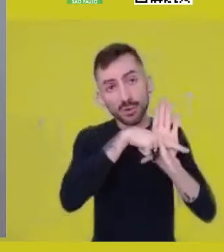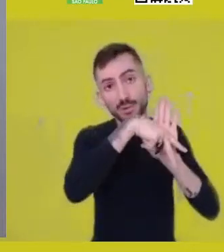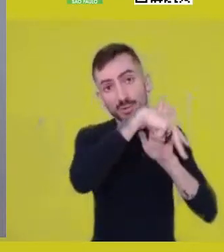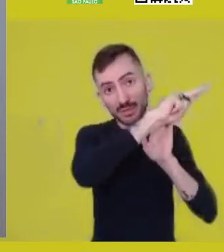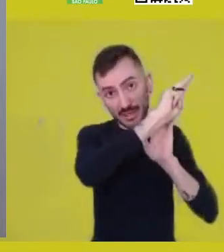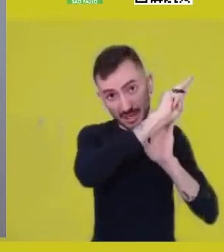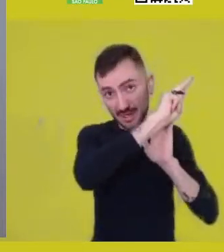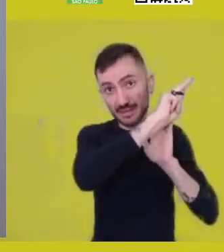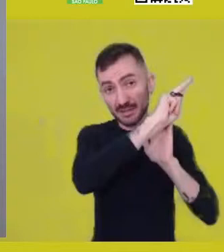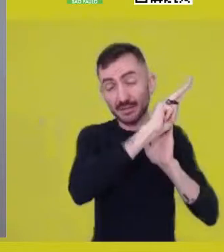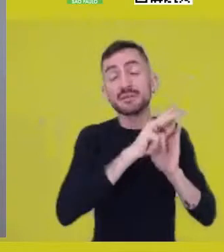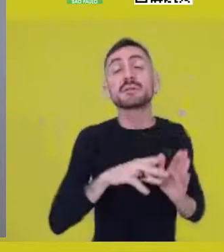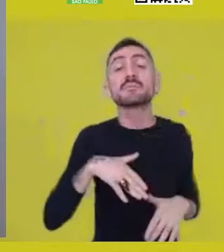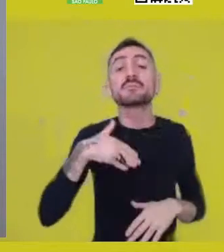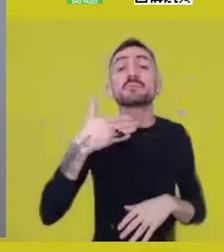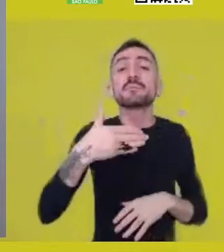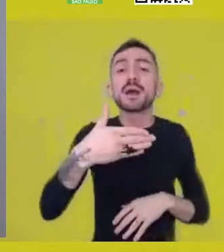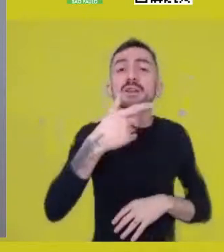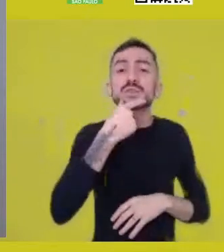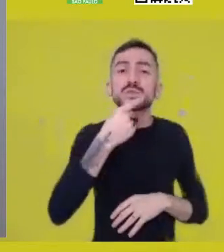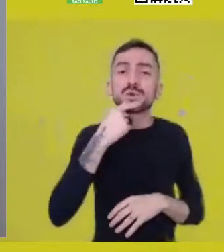is curious,